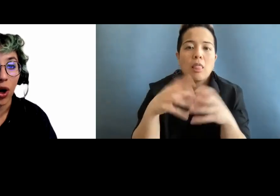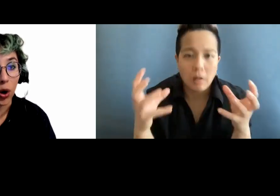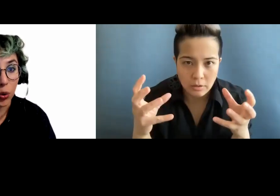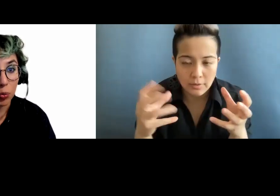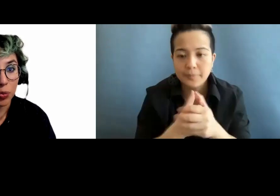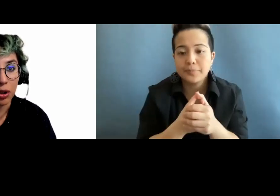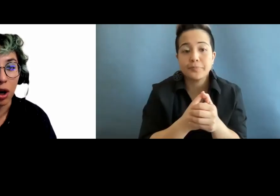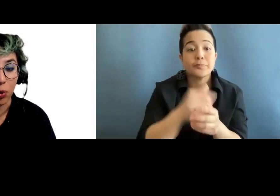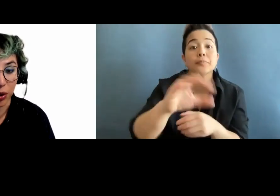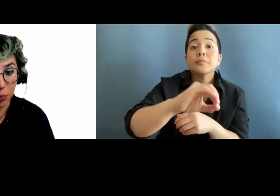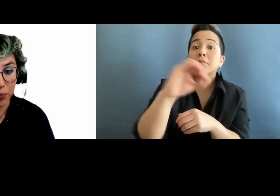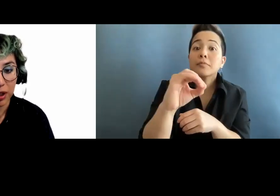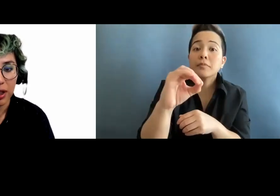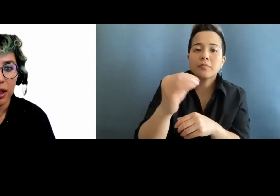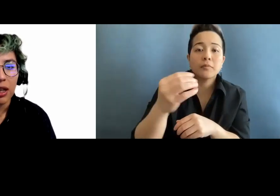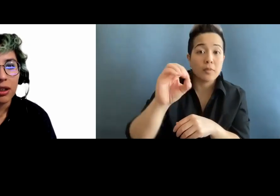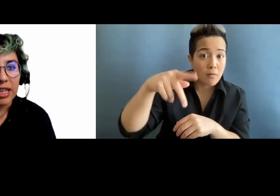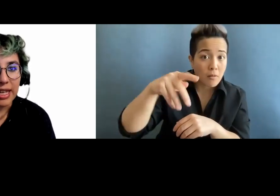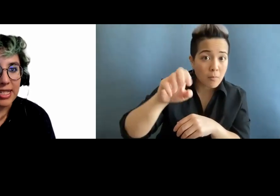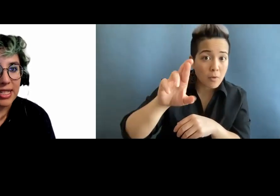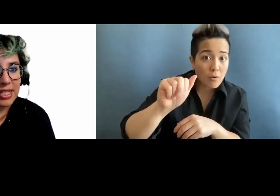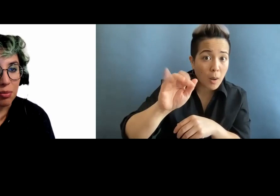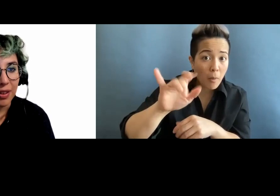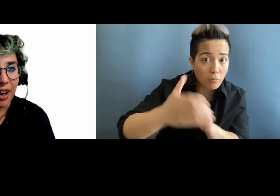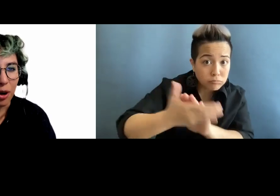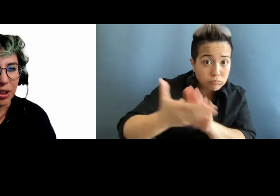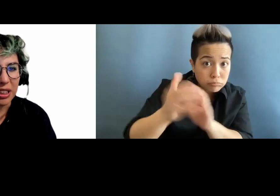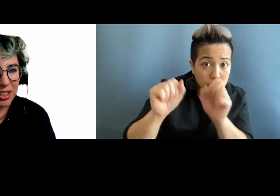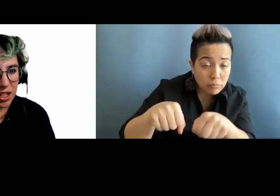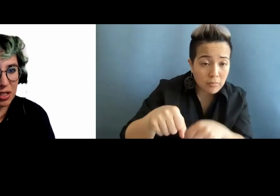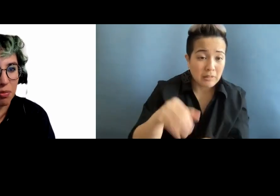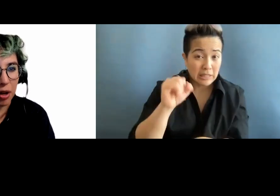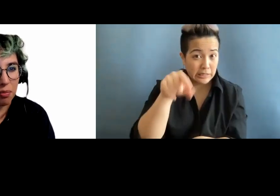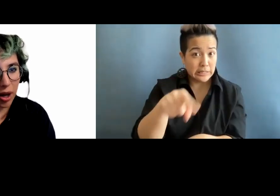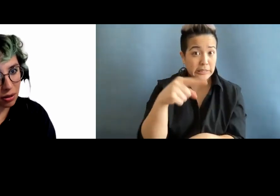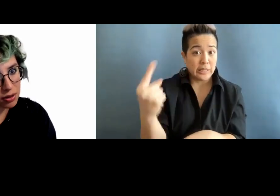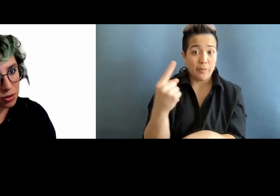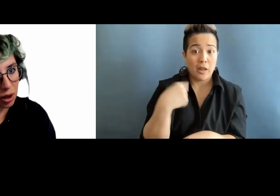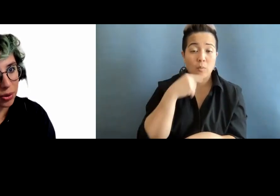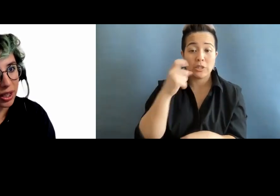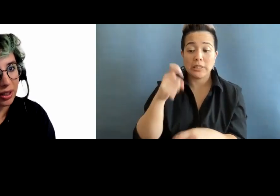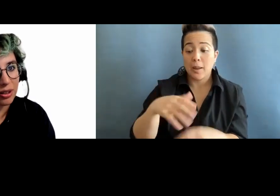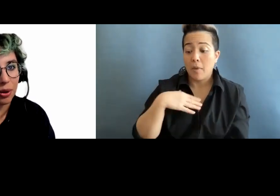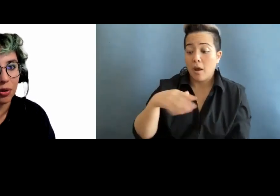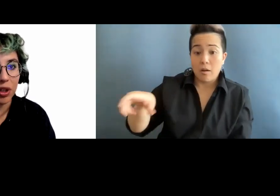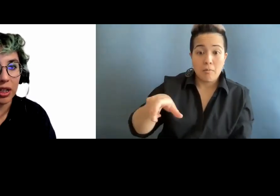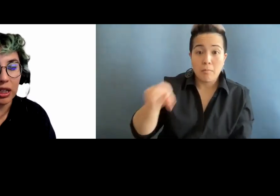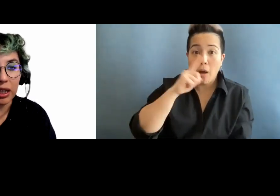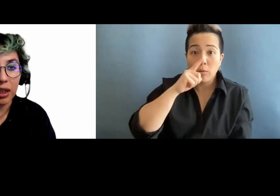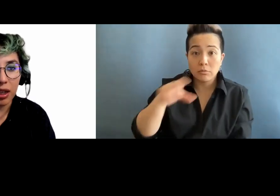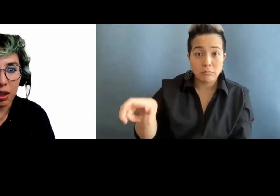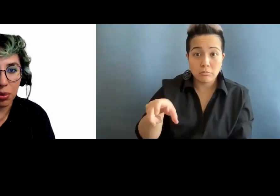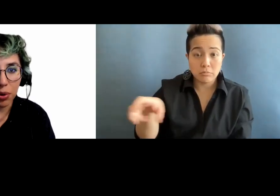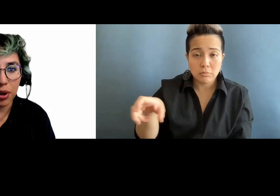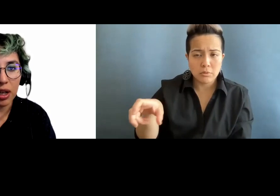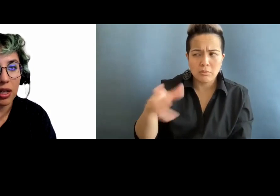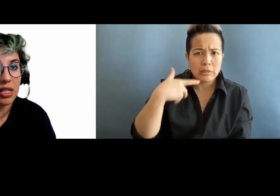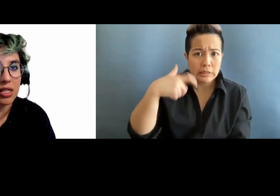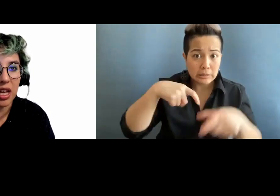O., operable. Is this something I will just need my mouse to operate? Will I need a keyboard?